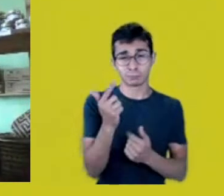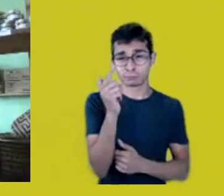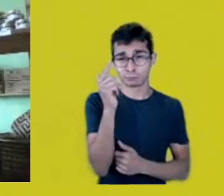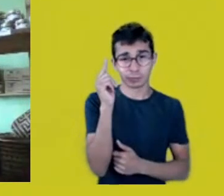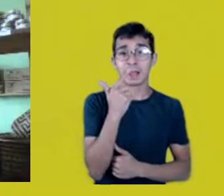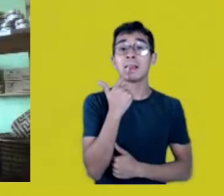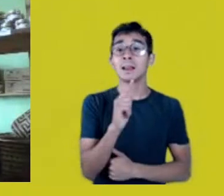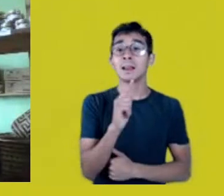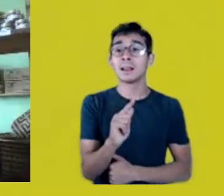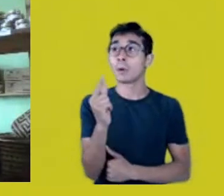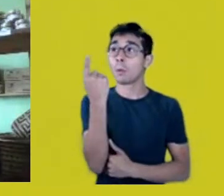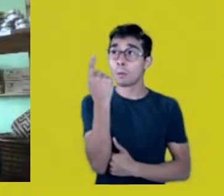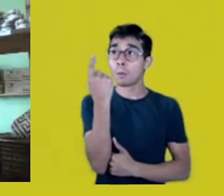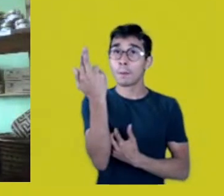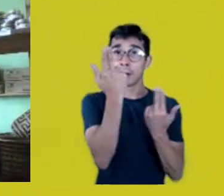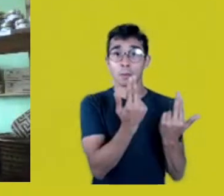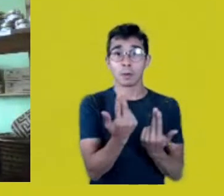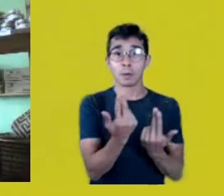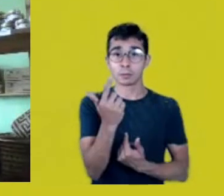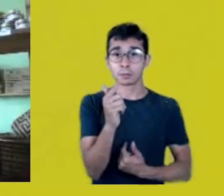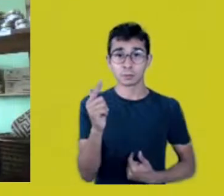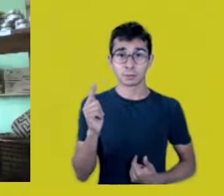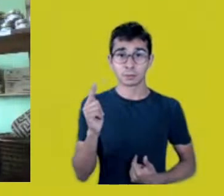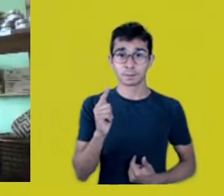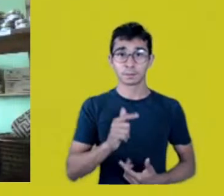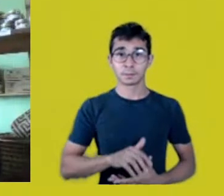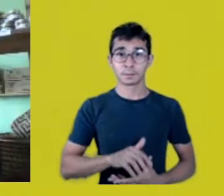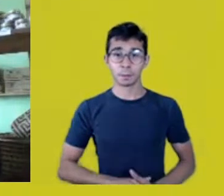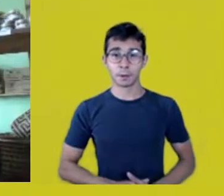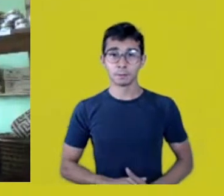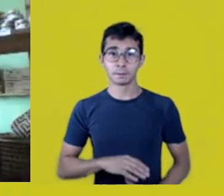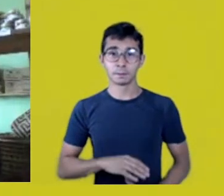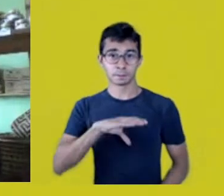Even our Portuguese, as a national language,